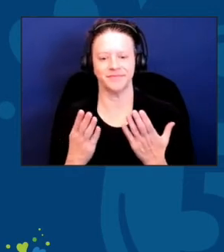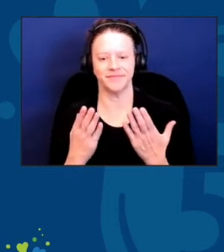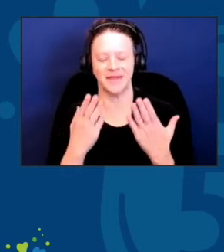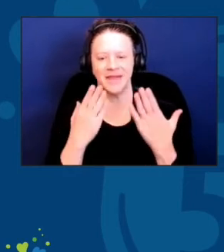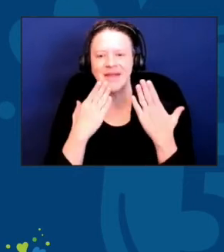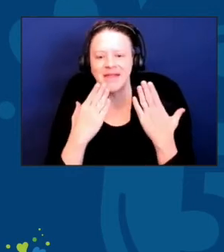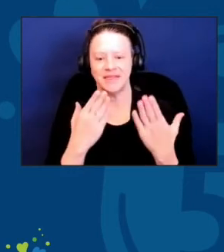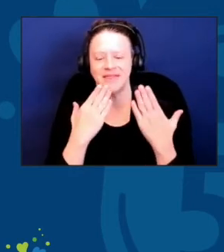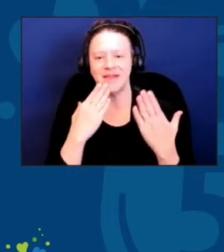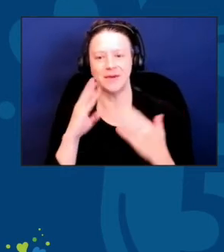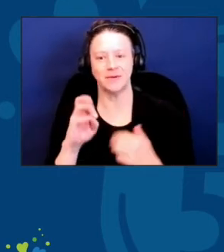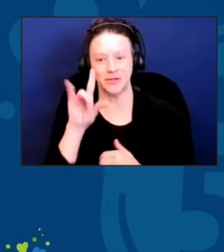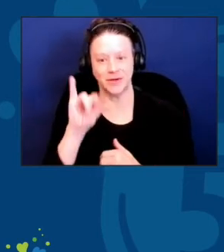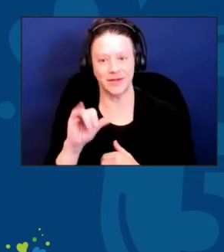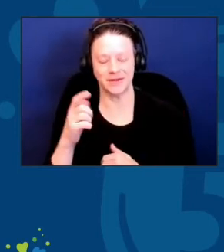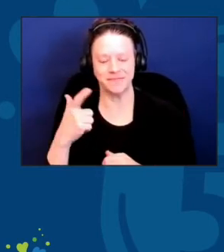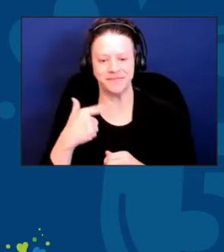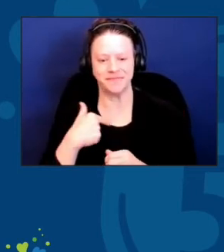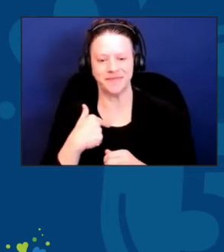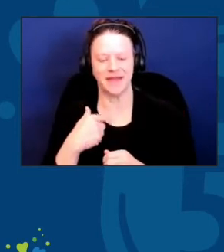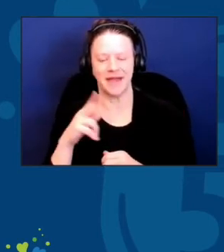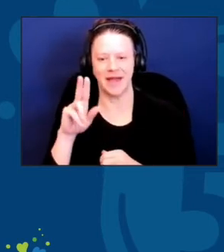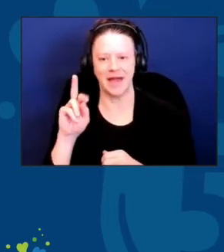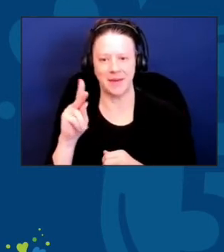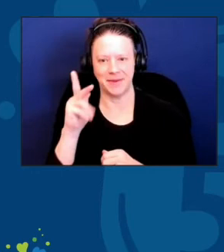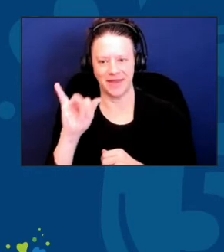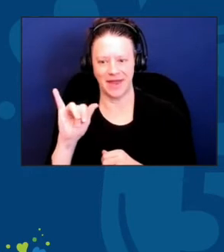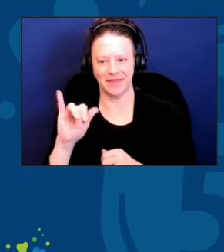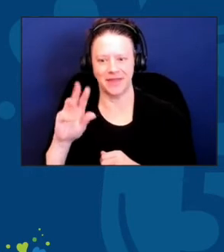for the Office of Nutrition and Health Promotion programs.